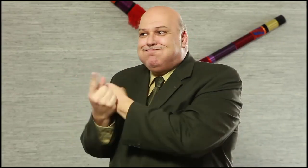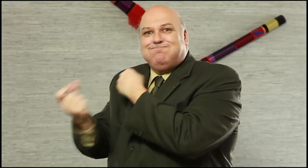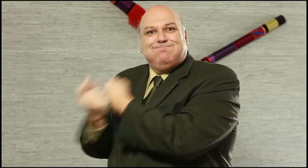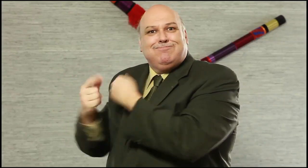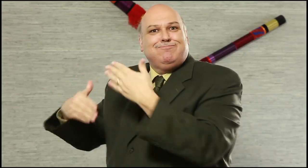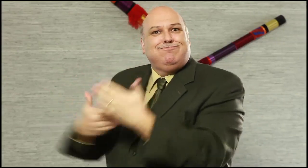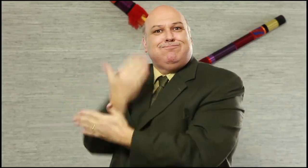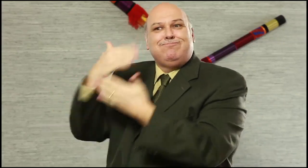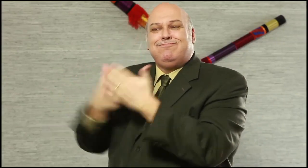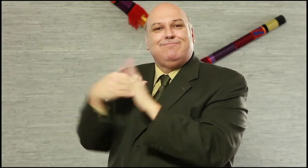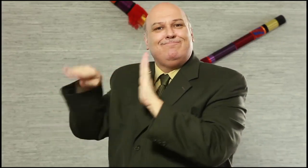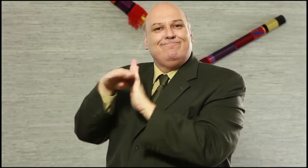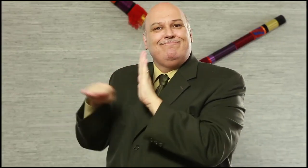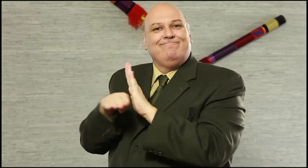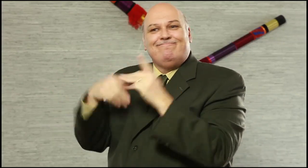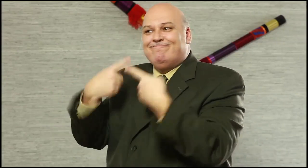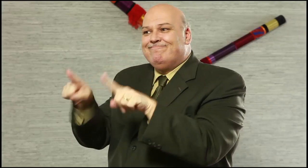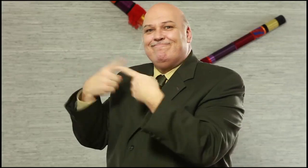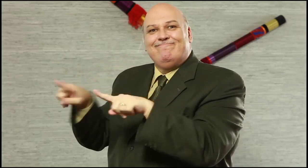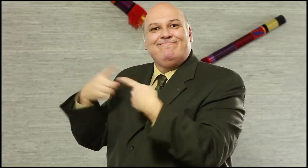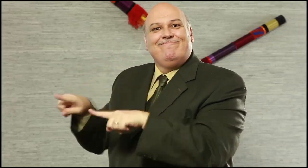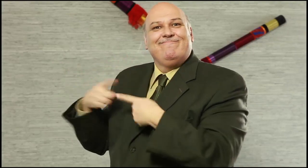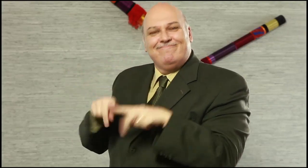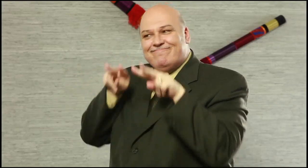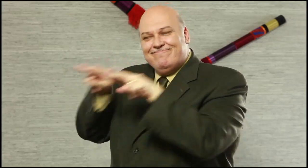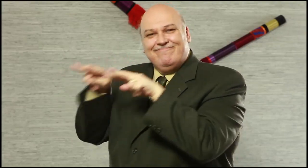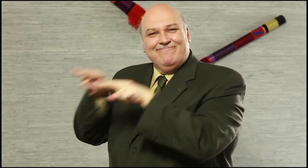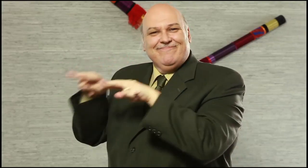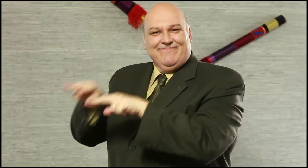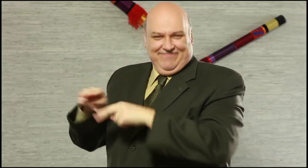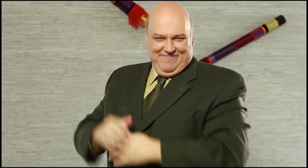sign up! We encourage you to sign up so we can keep connected!